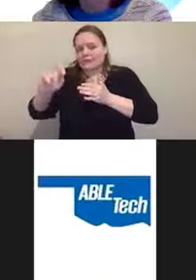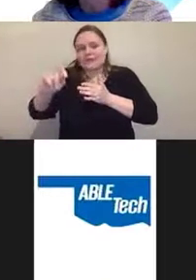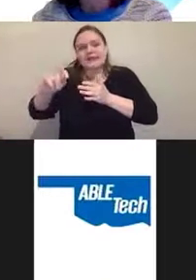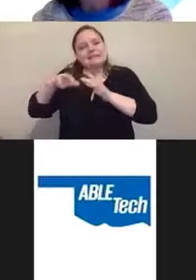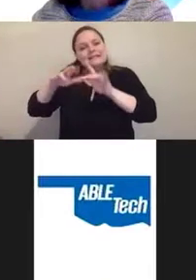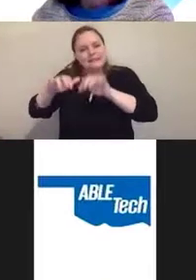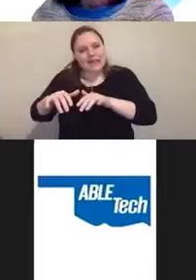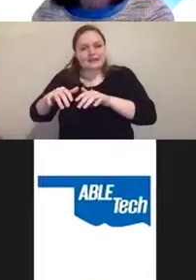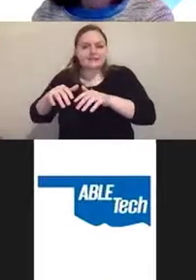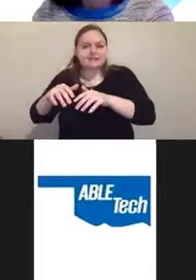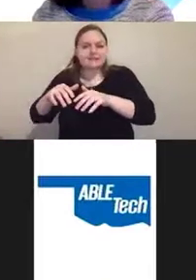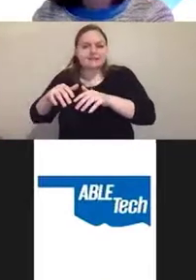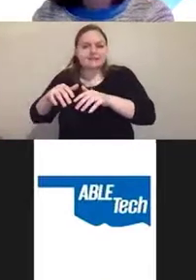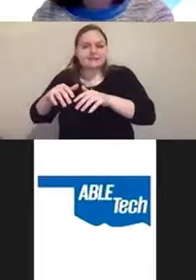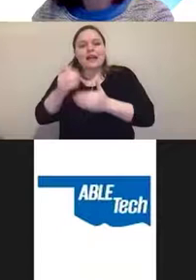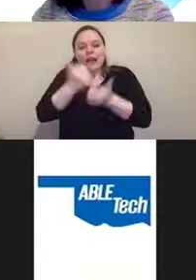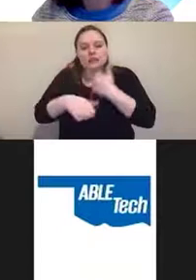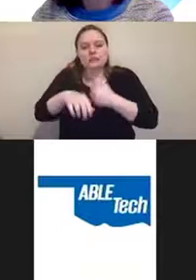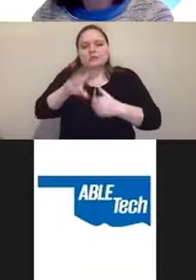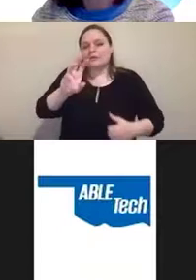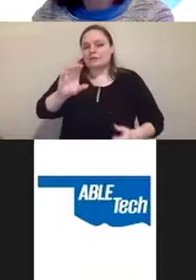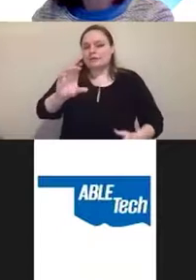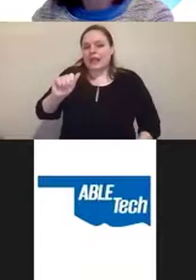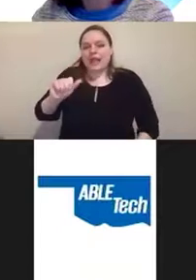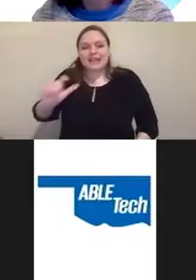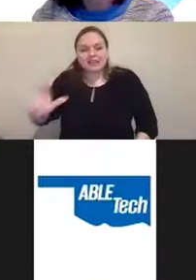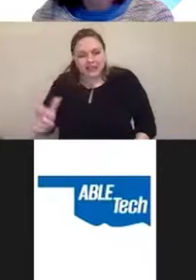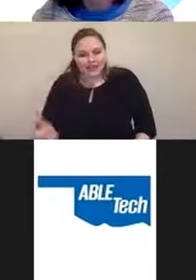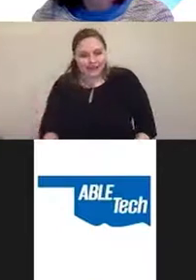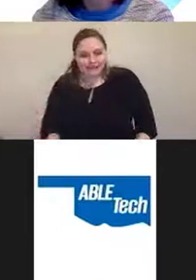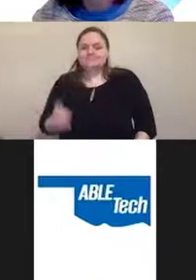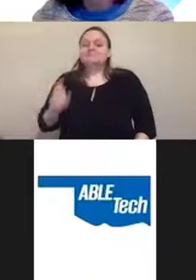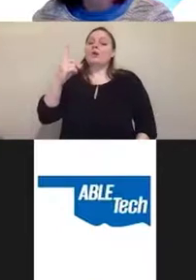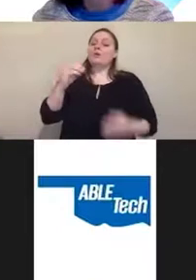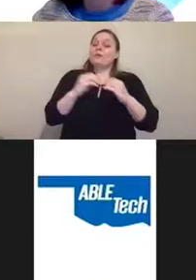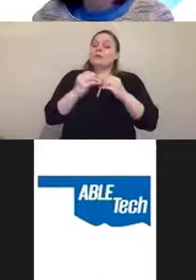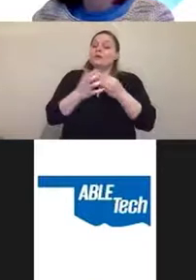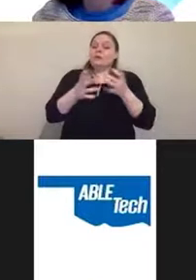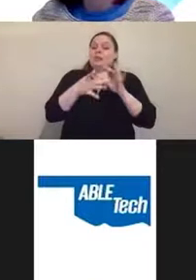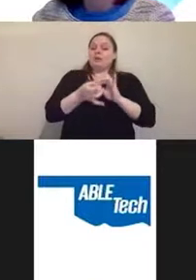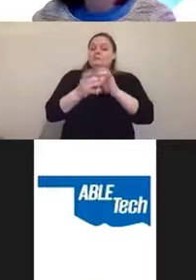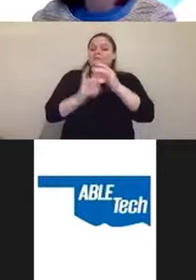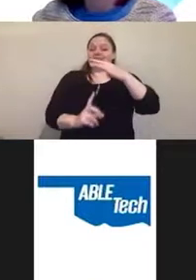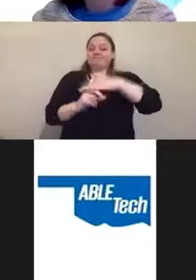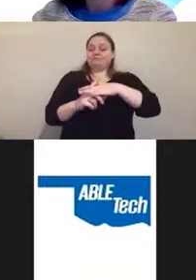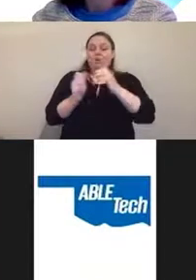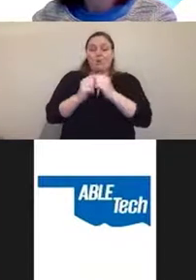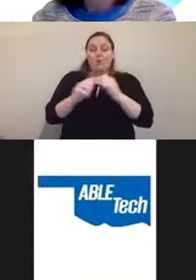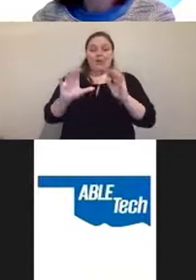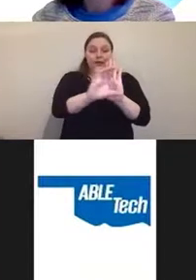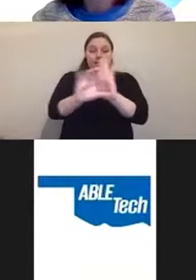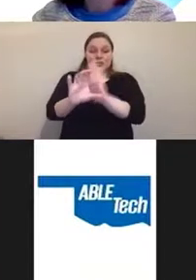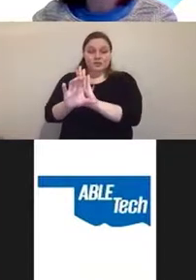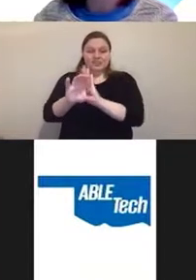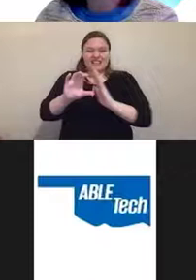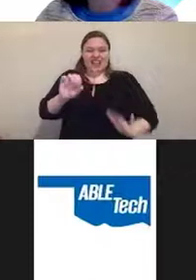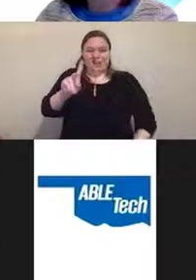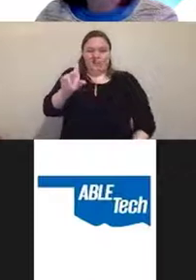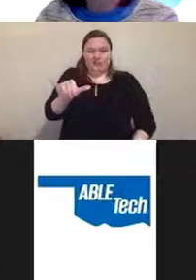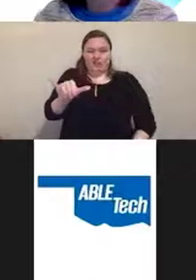And another thing that comes up with respect to images that overlays can't handle is scimorphic images.